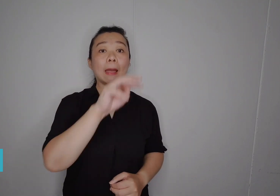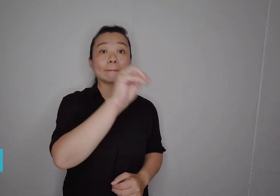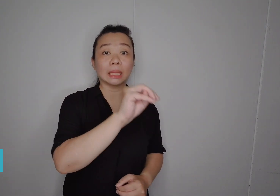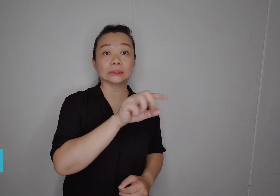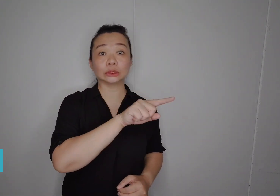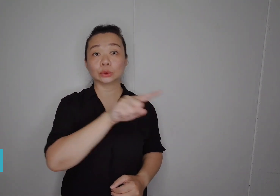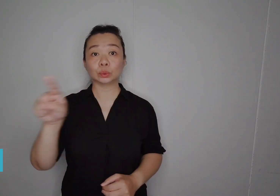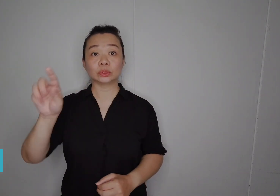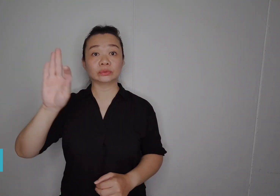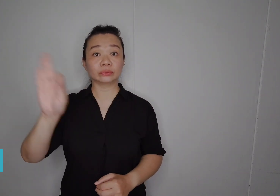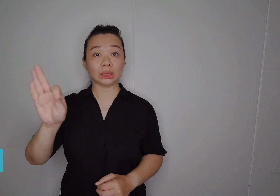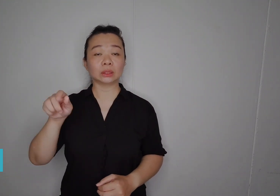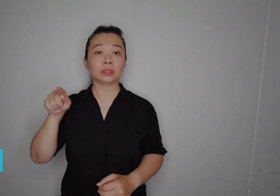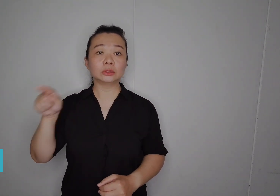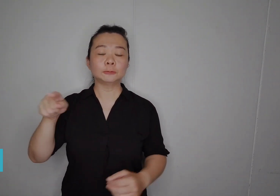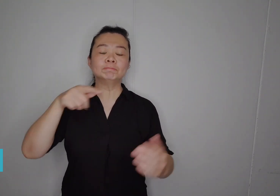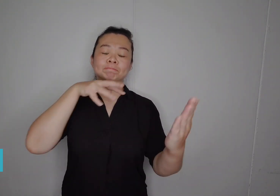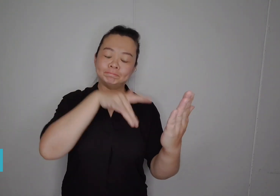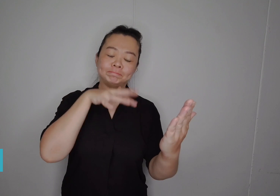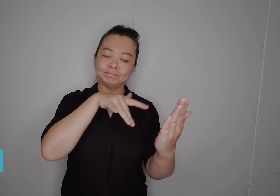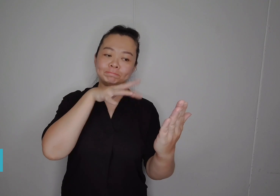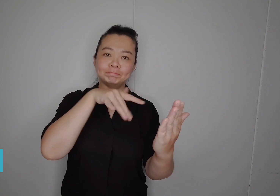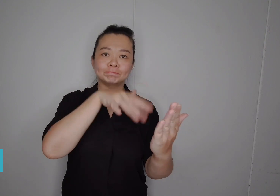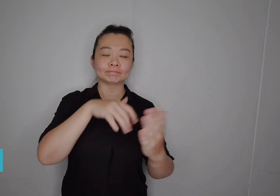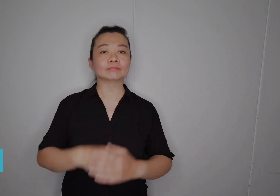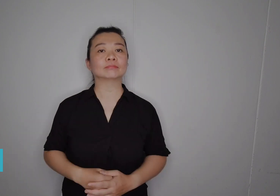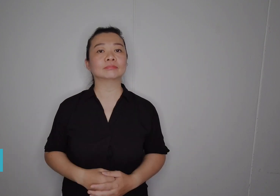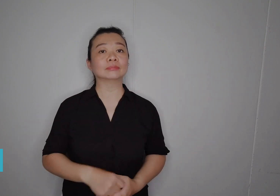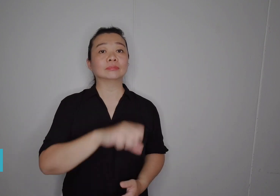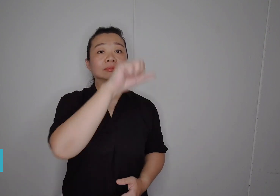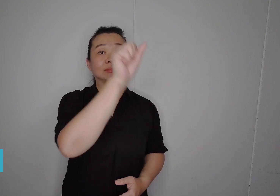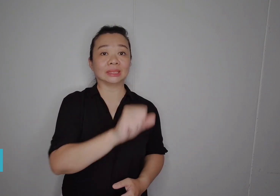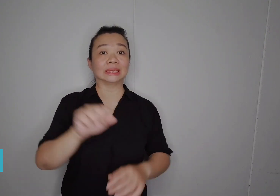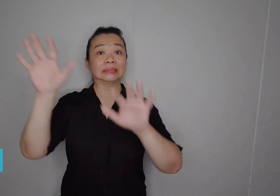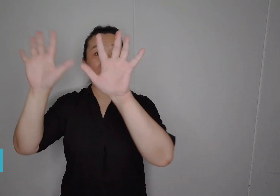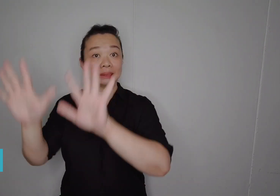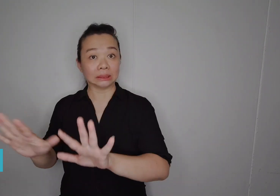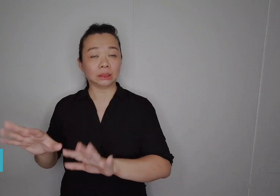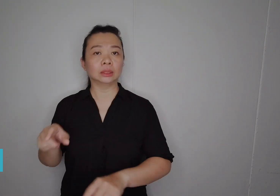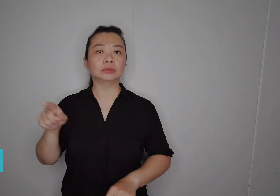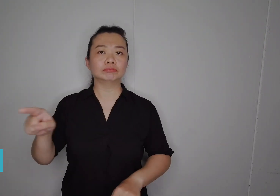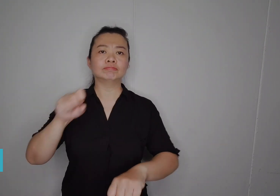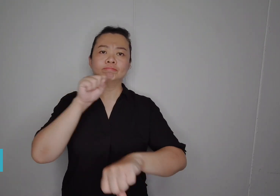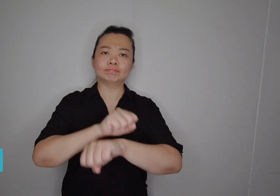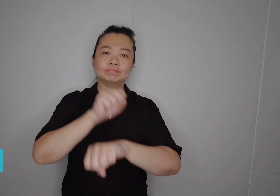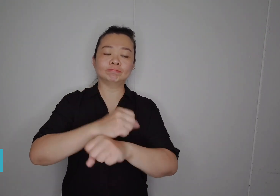On Mondays to Fridays, he studies, and on Saturdays and Sundays,